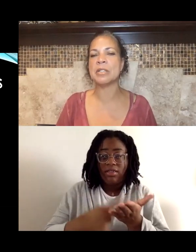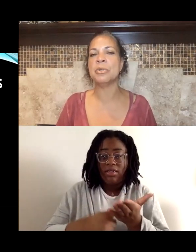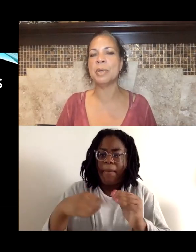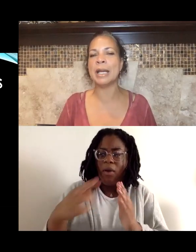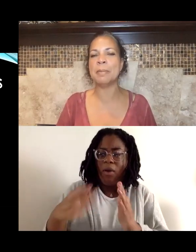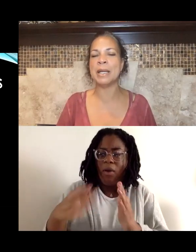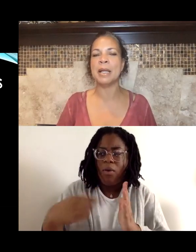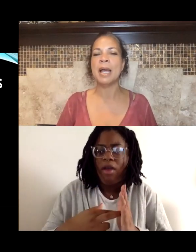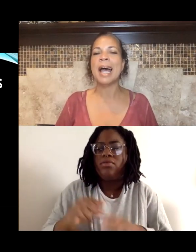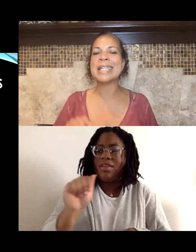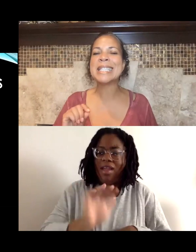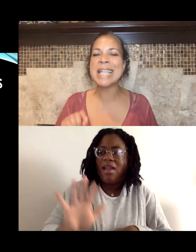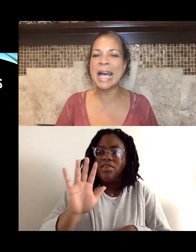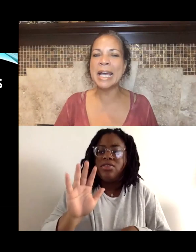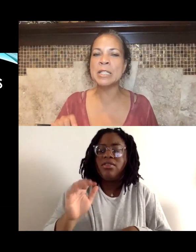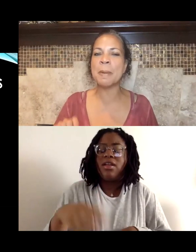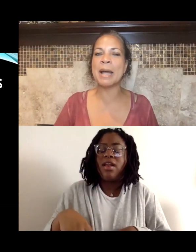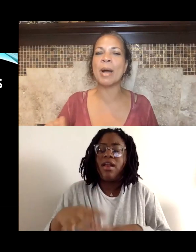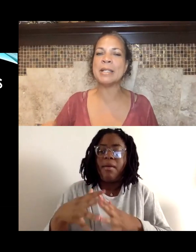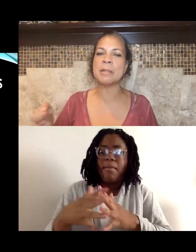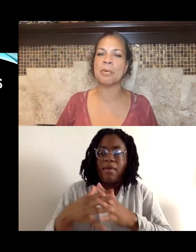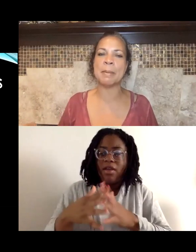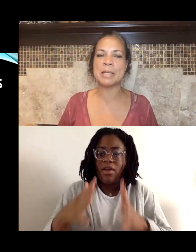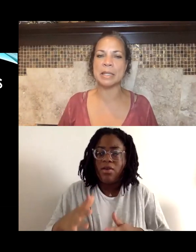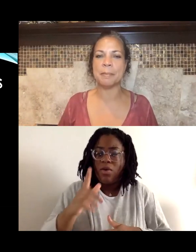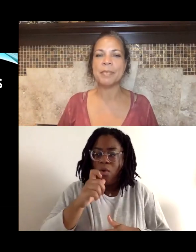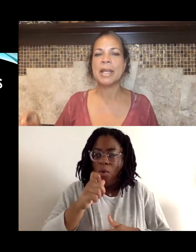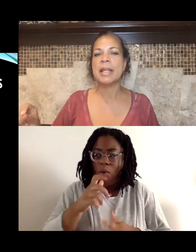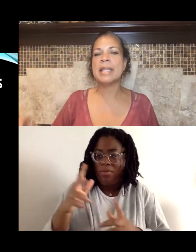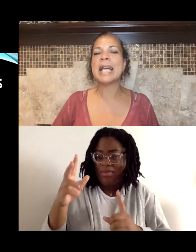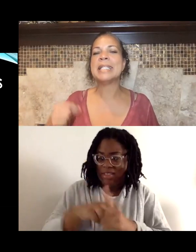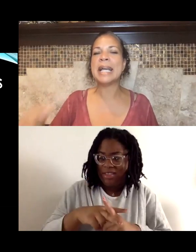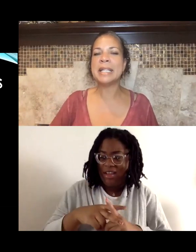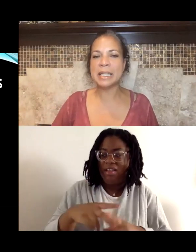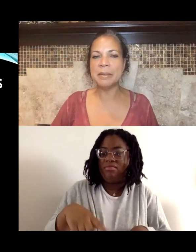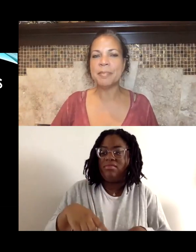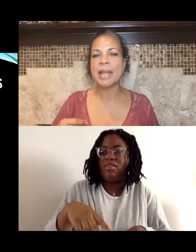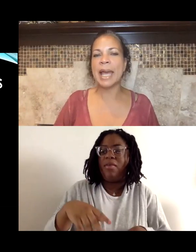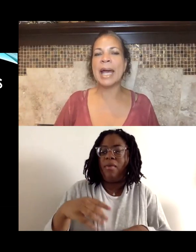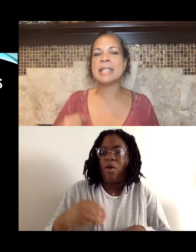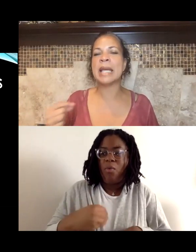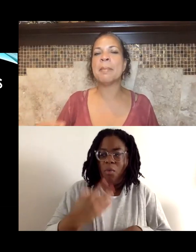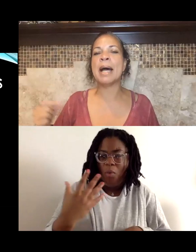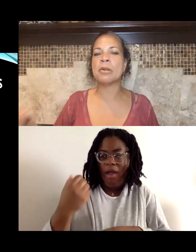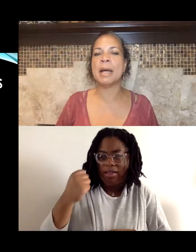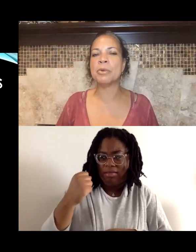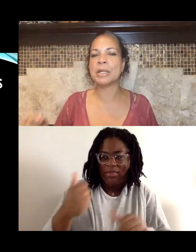who had been assigned by white supremacy, this identity, as a model minority.